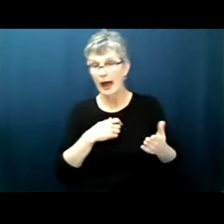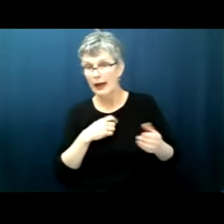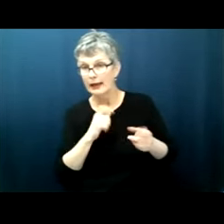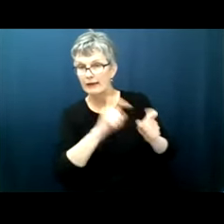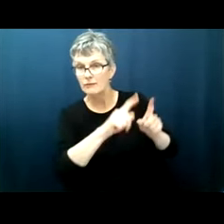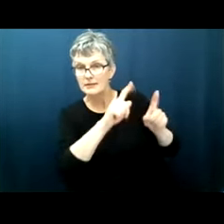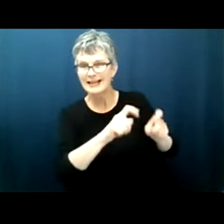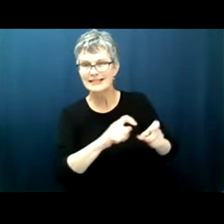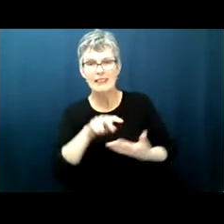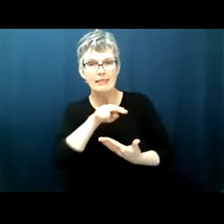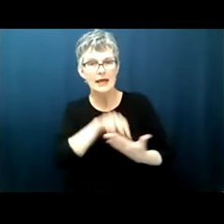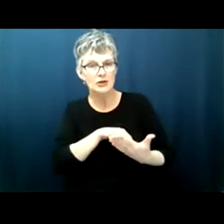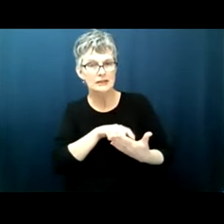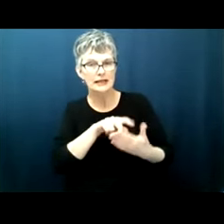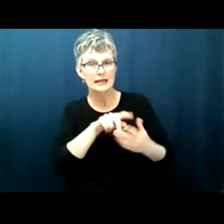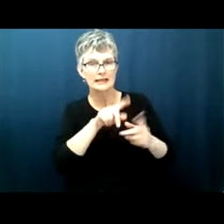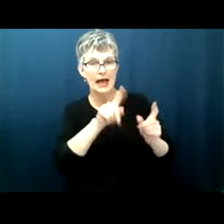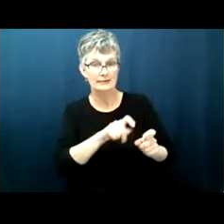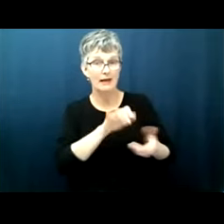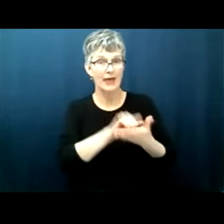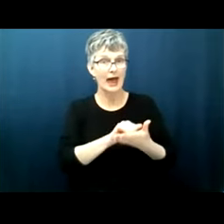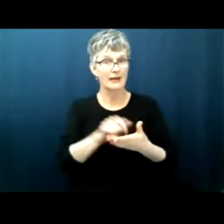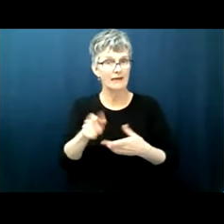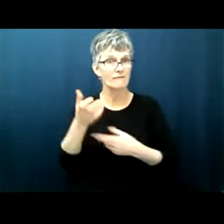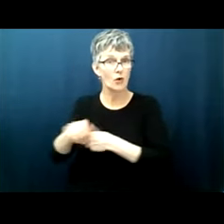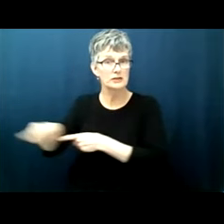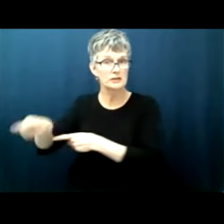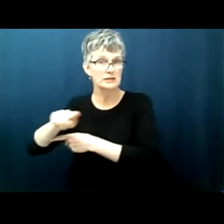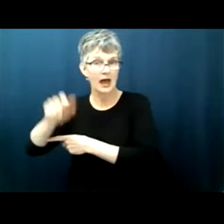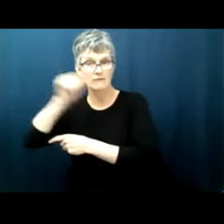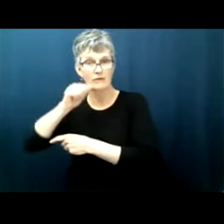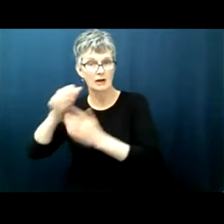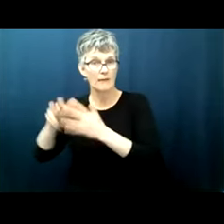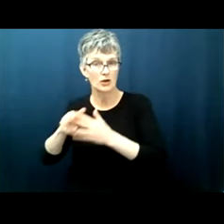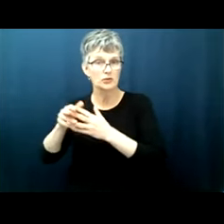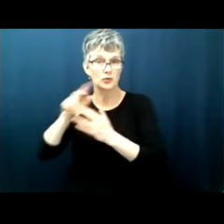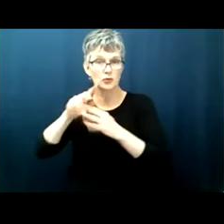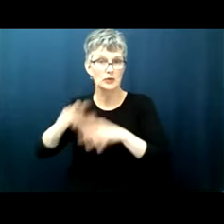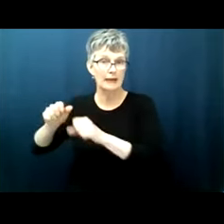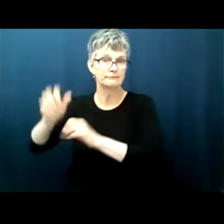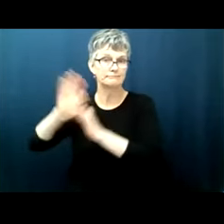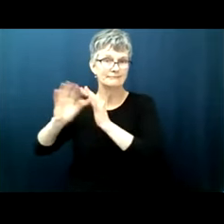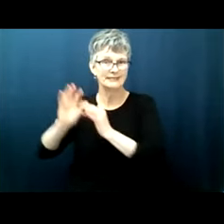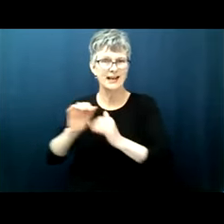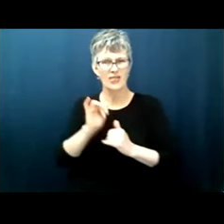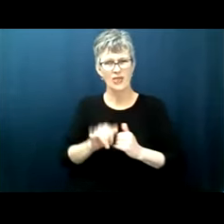and the questions are they vary widely but they're variations on extraordinarily convoluted uh topics